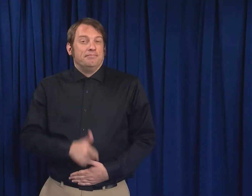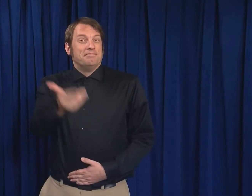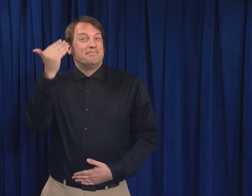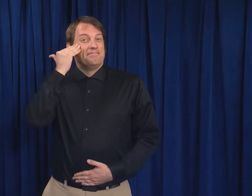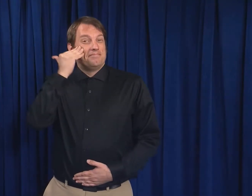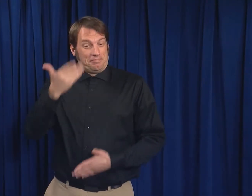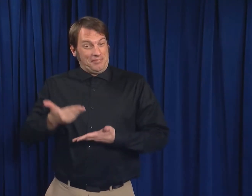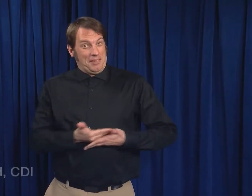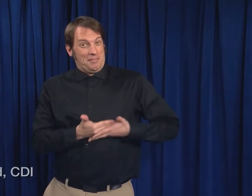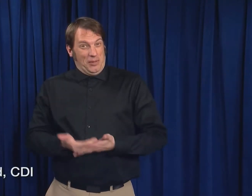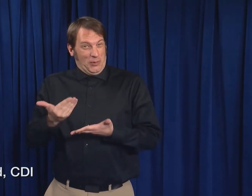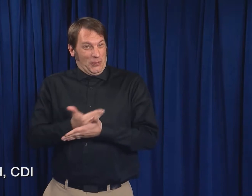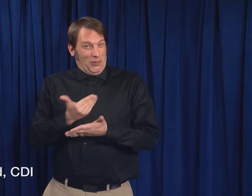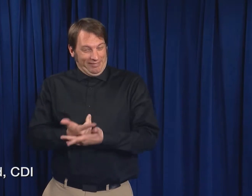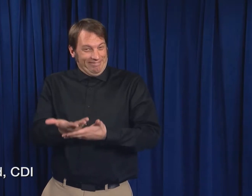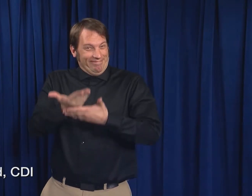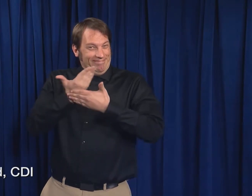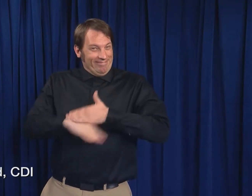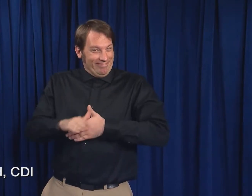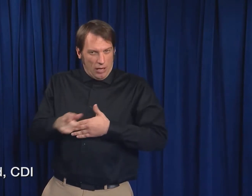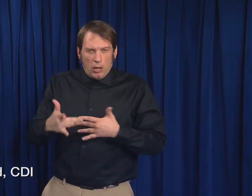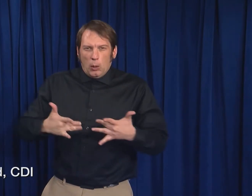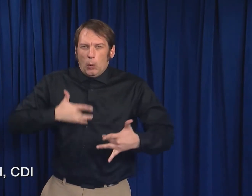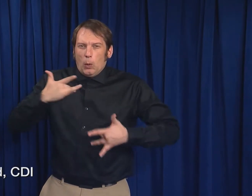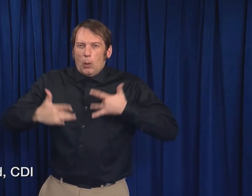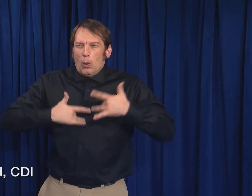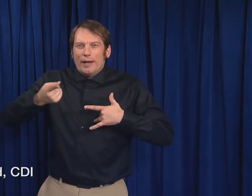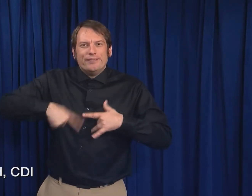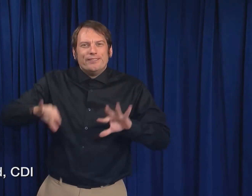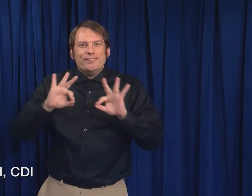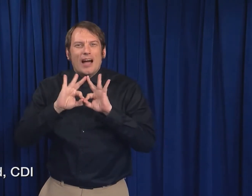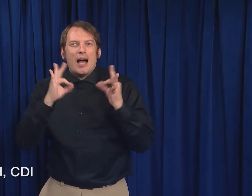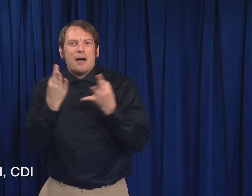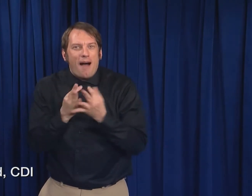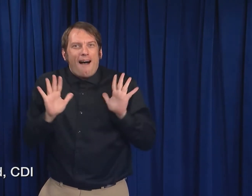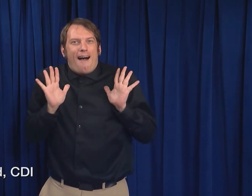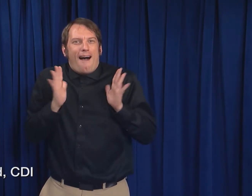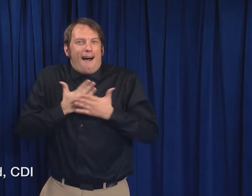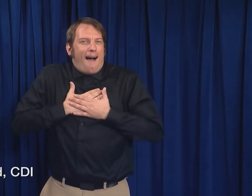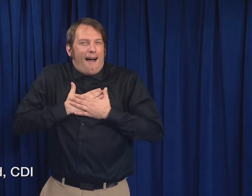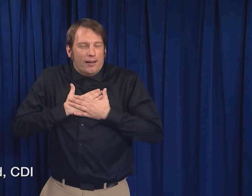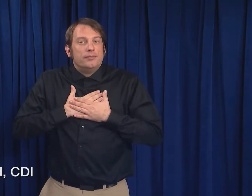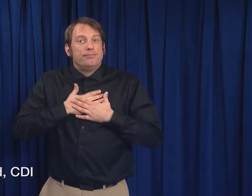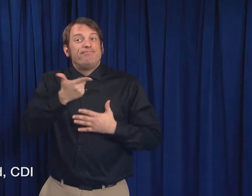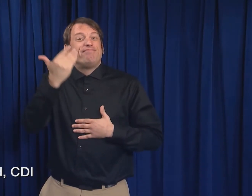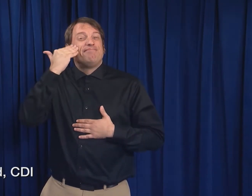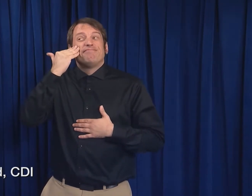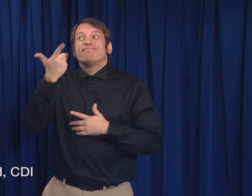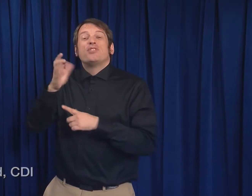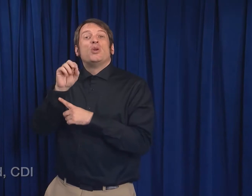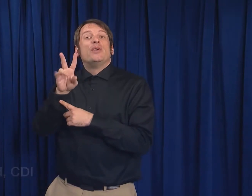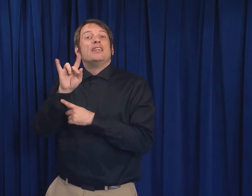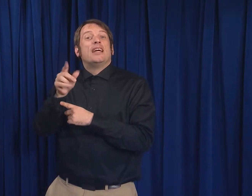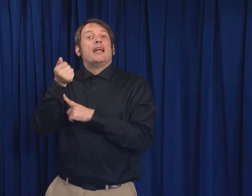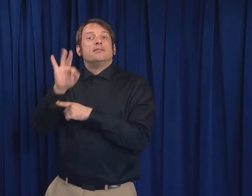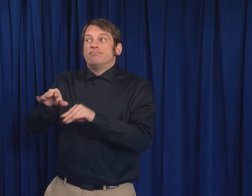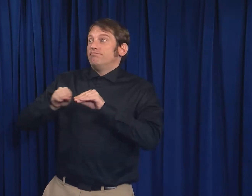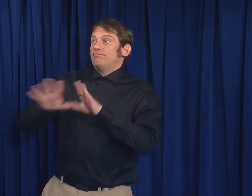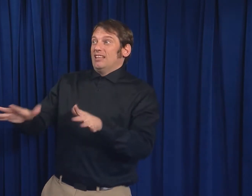A new baby is an exciting time for families. Yet, having a baby during the COVID-19 pandemic